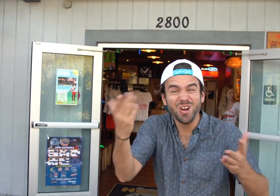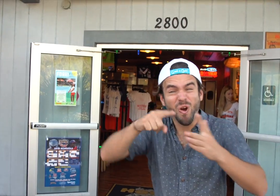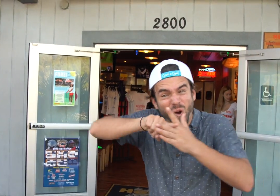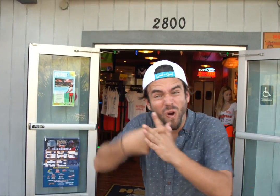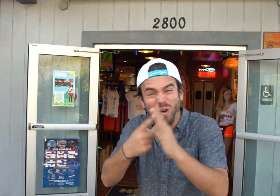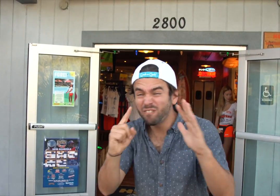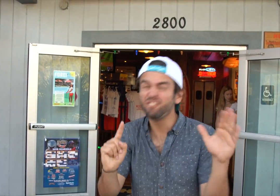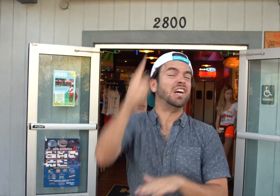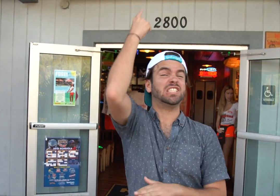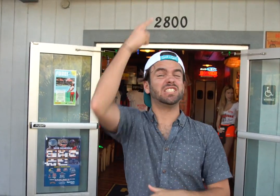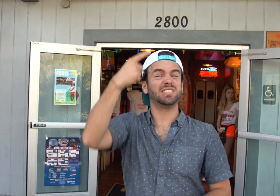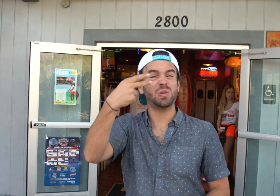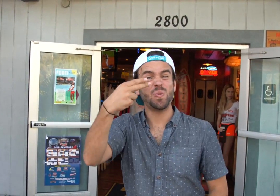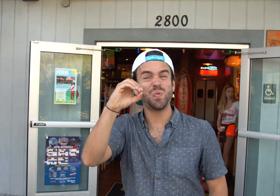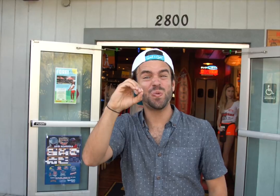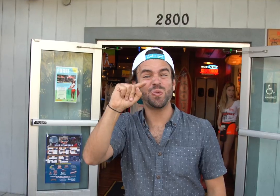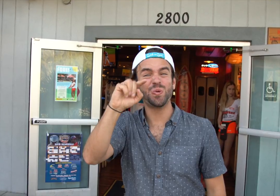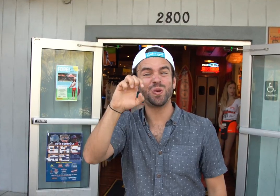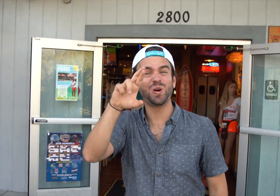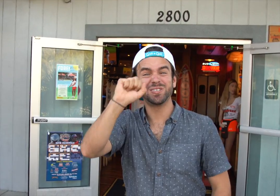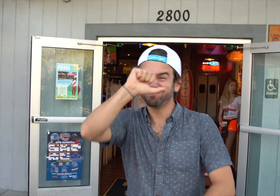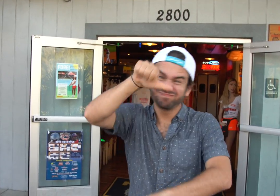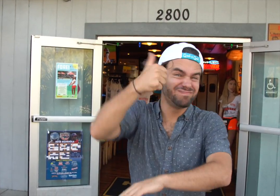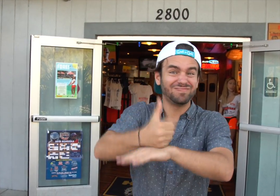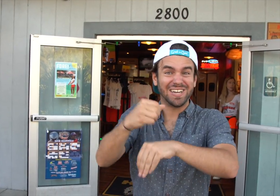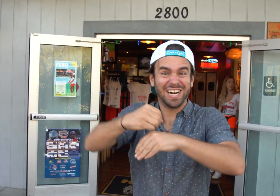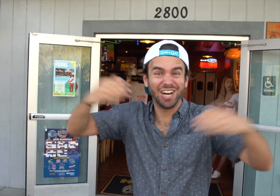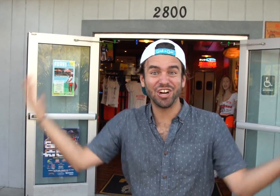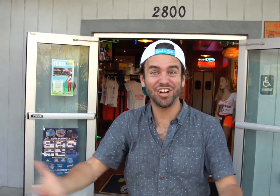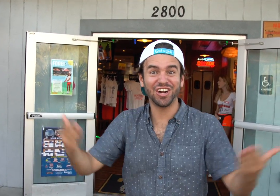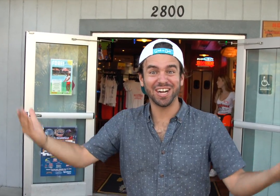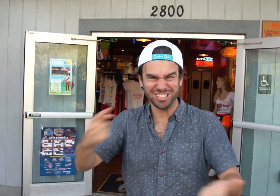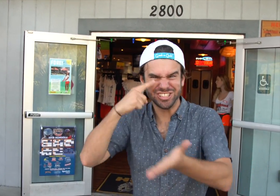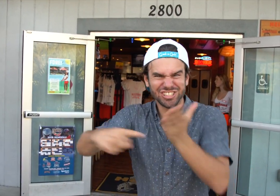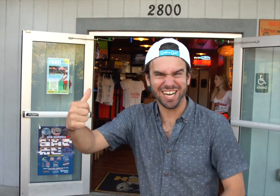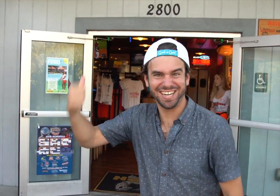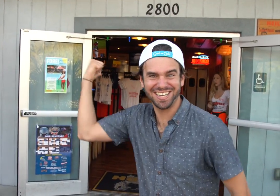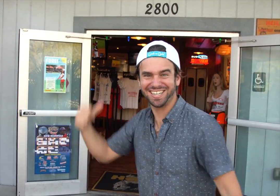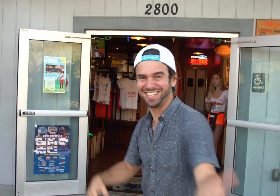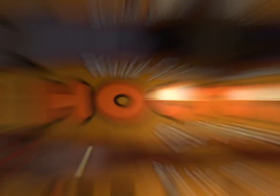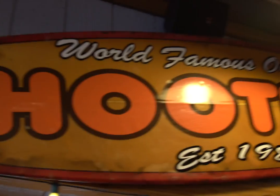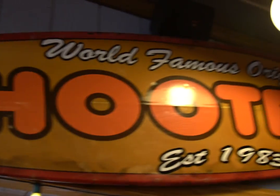We're here at the Original, the very first, Hooters ever established! Check it out!